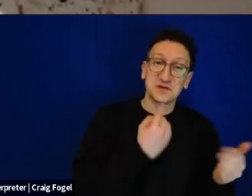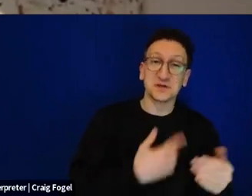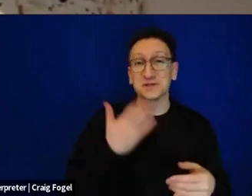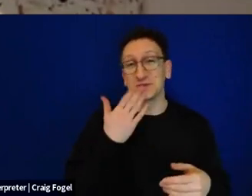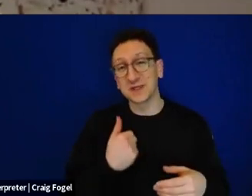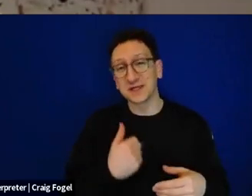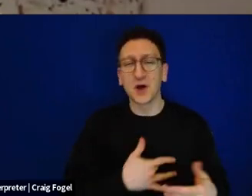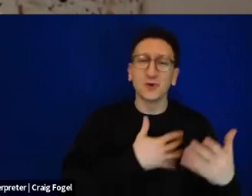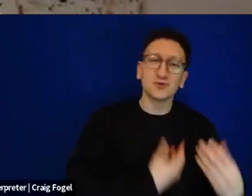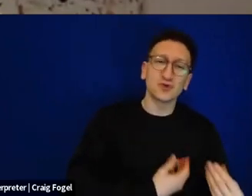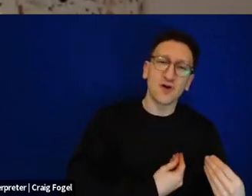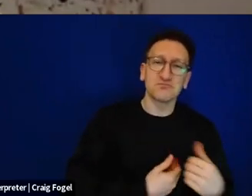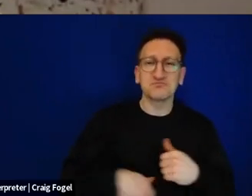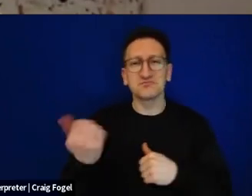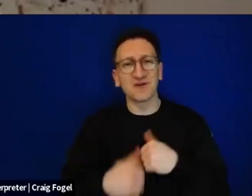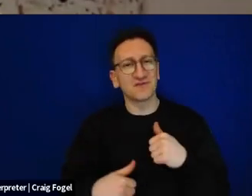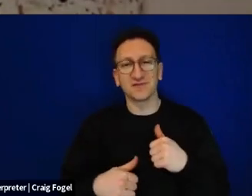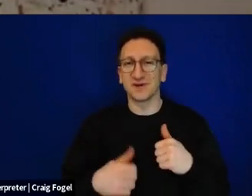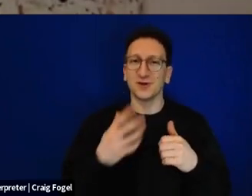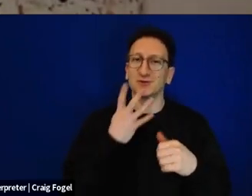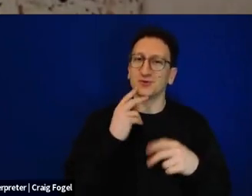But it's really the combination of them all. And to be able to tell that story in a time